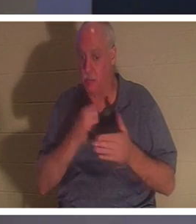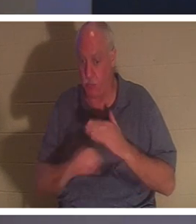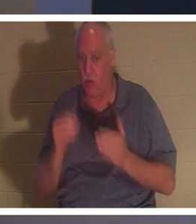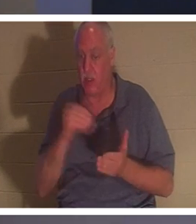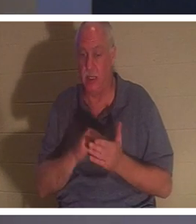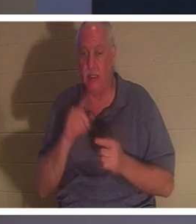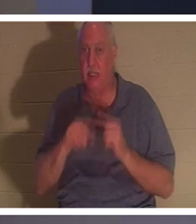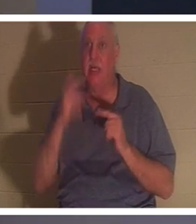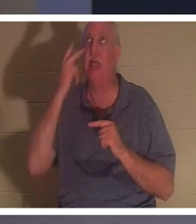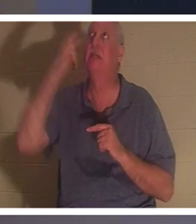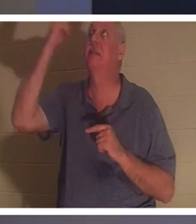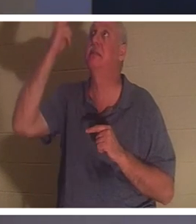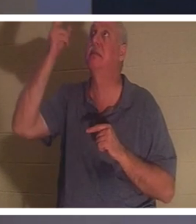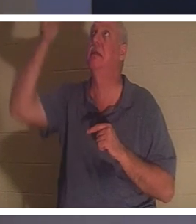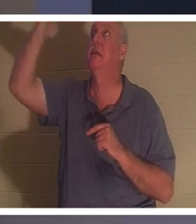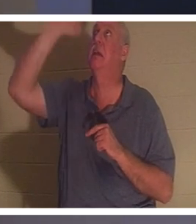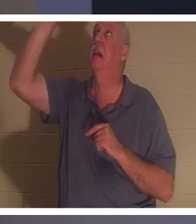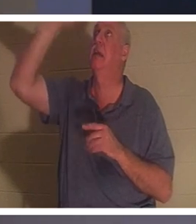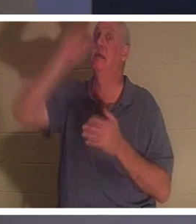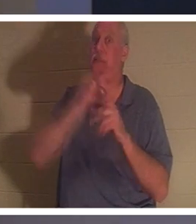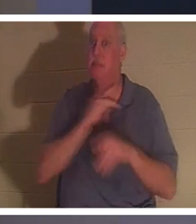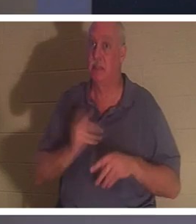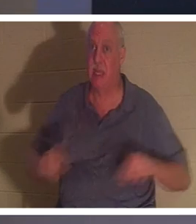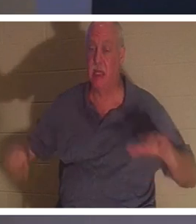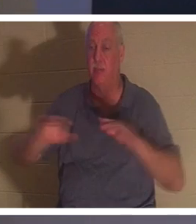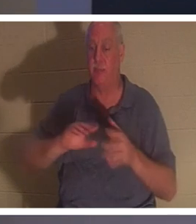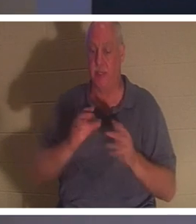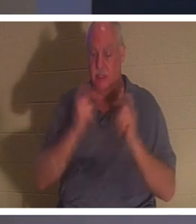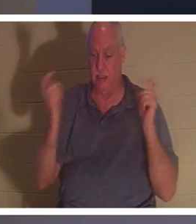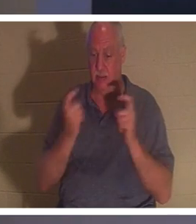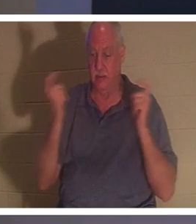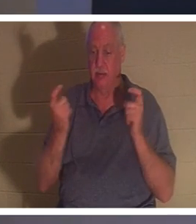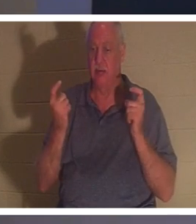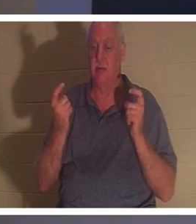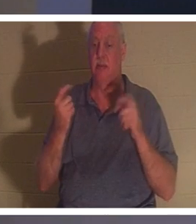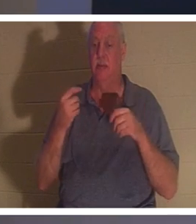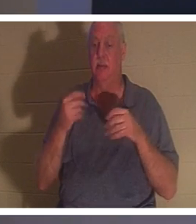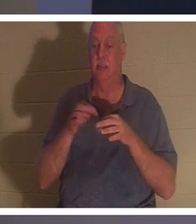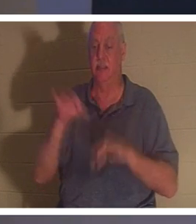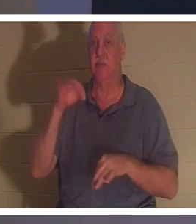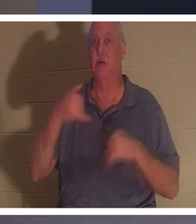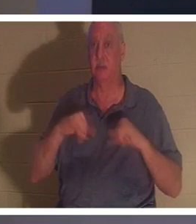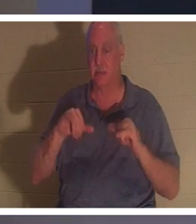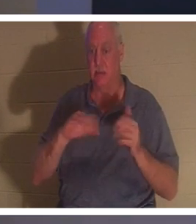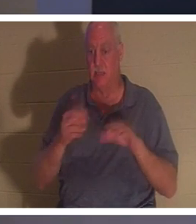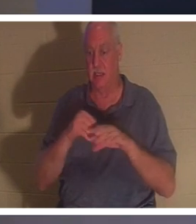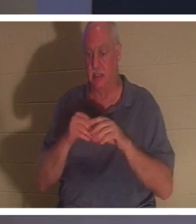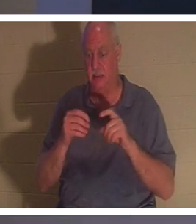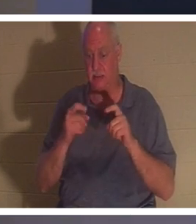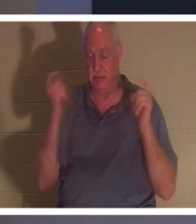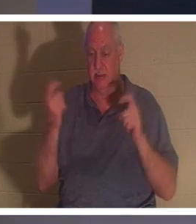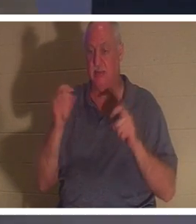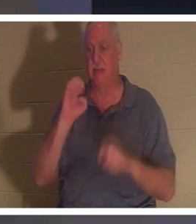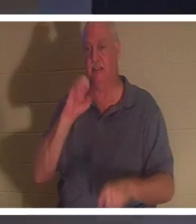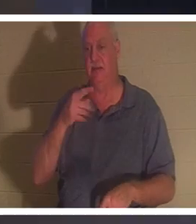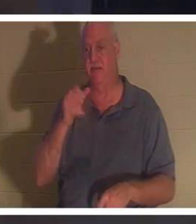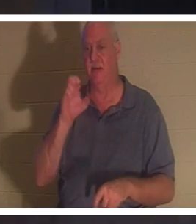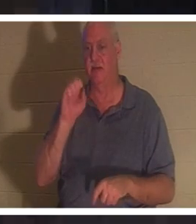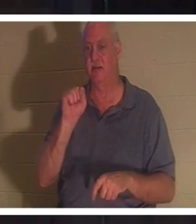His spirit is still dead in sins, in trespasses and sins (Ephesians 2 verse 1). When a person receives